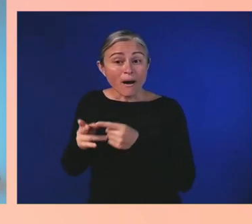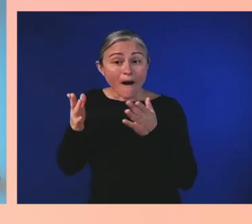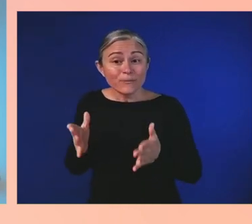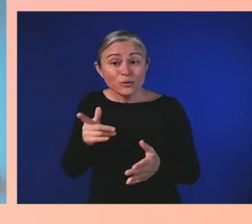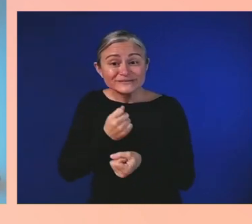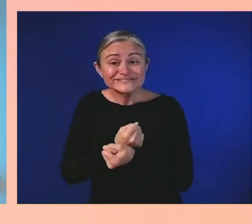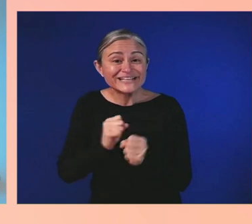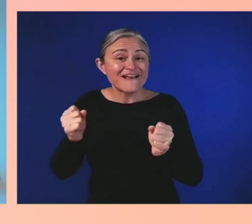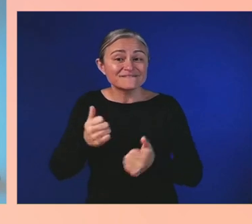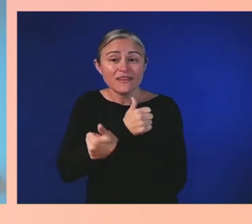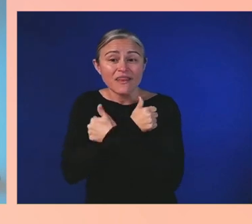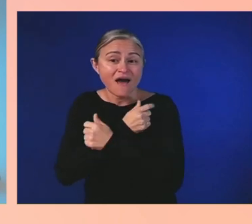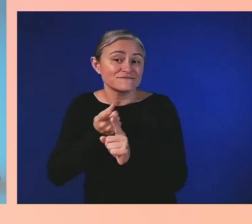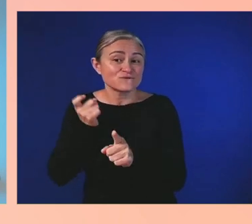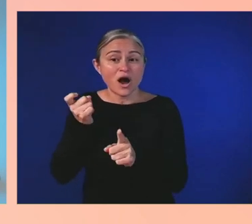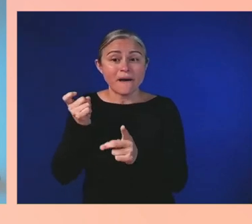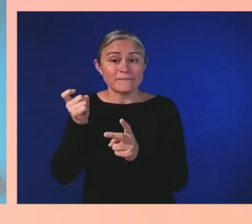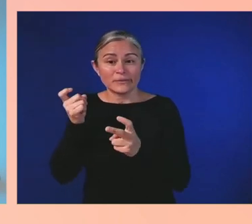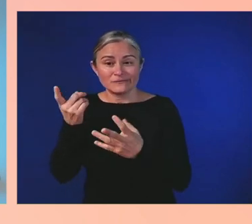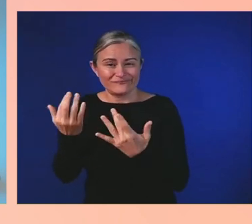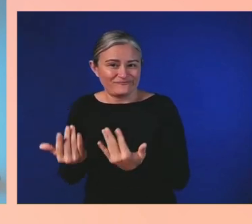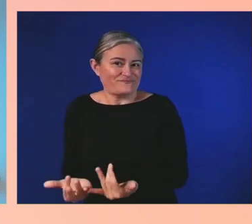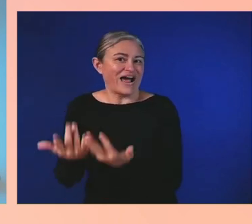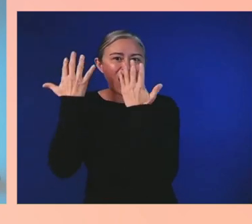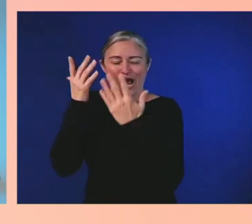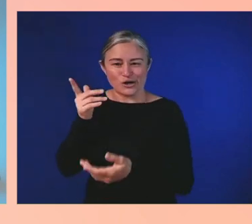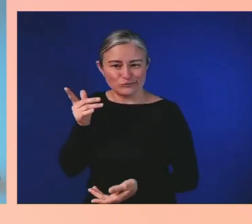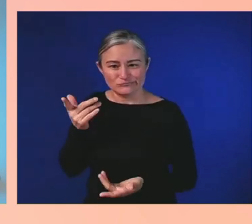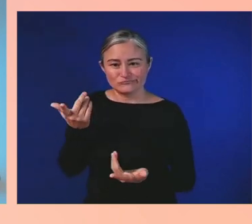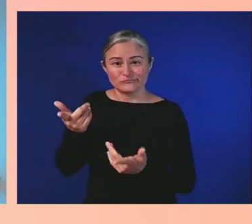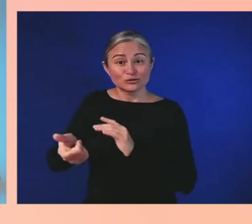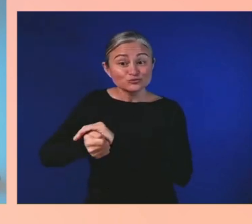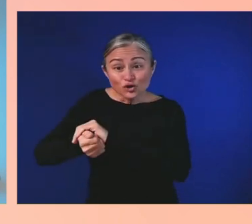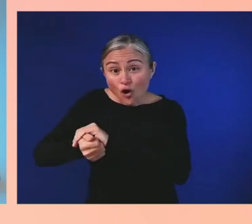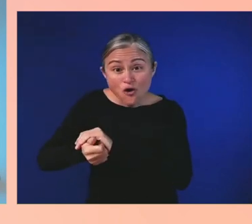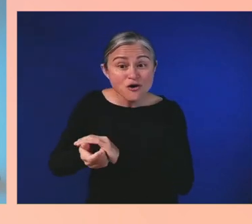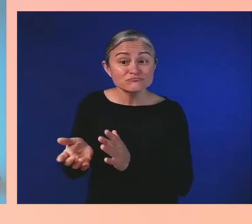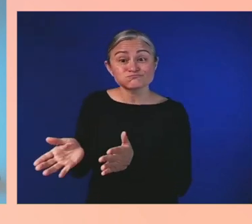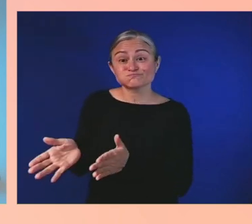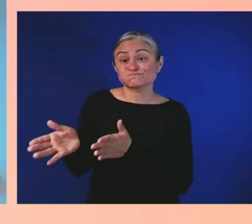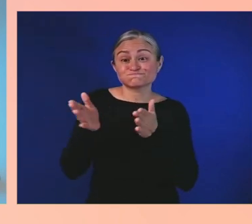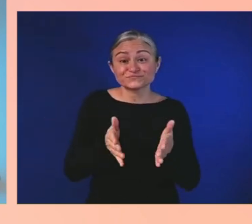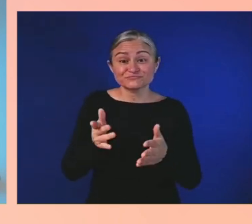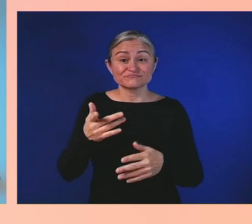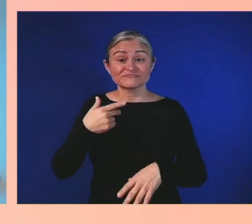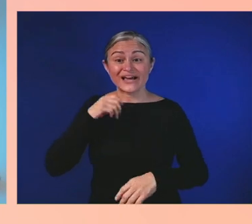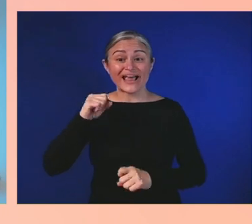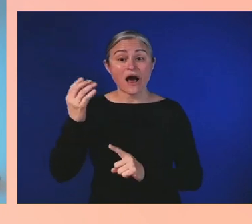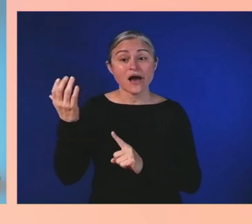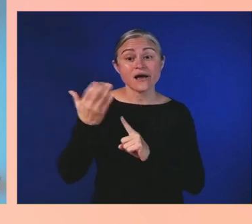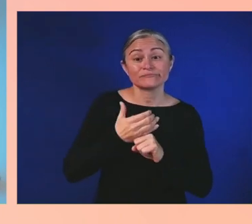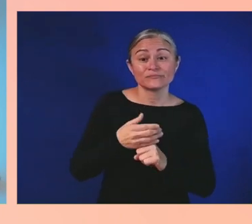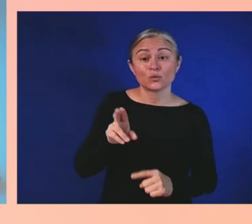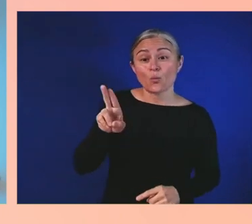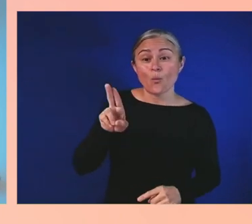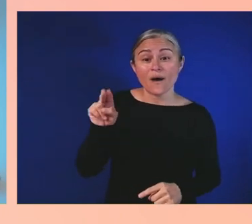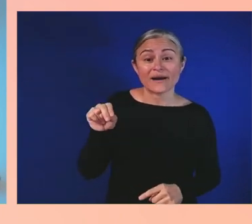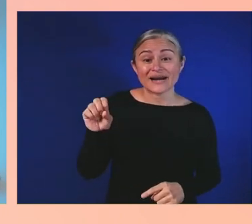I was able to be a UNSC Spartan, saving humanity from the covenant.